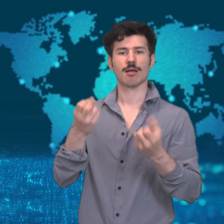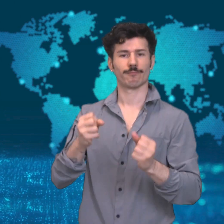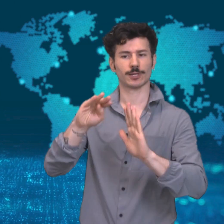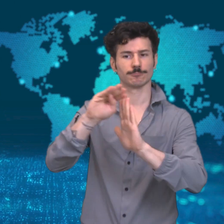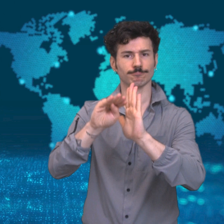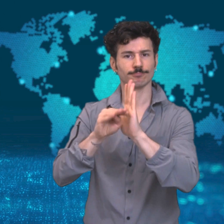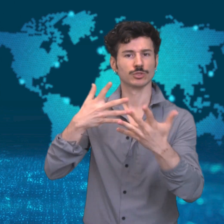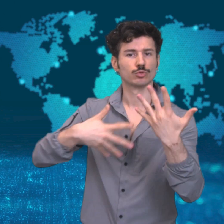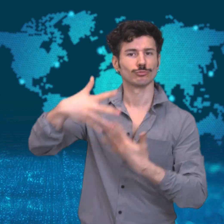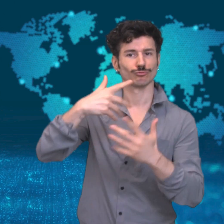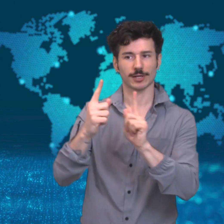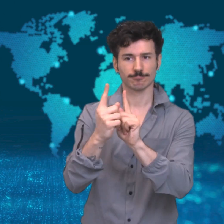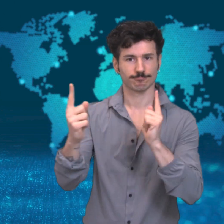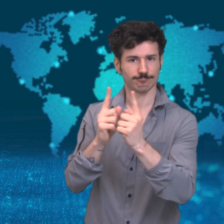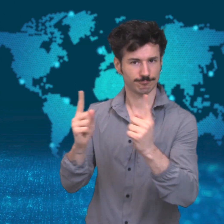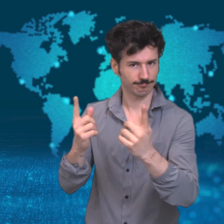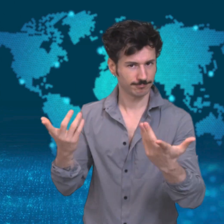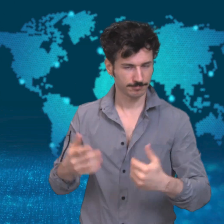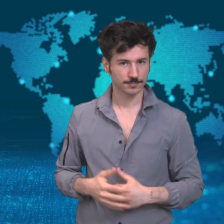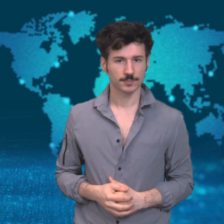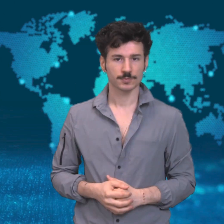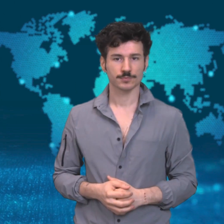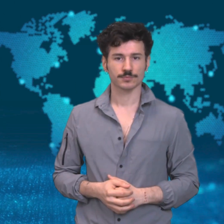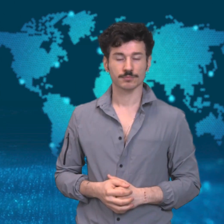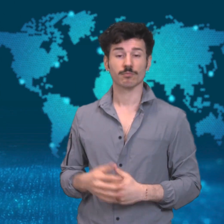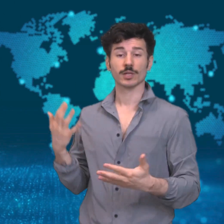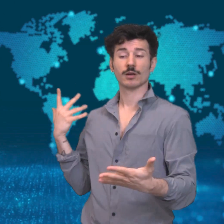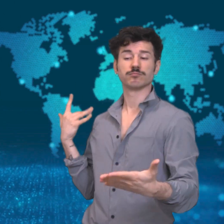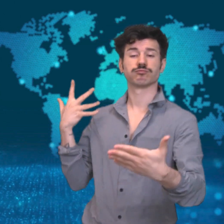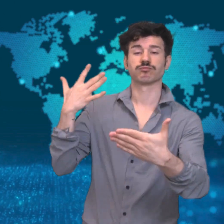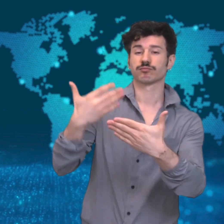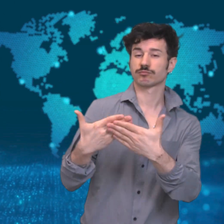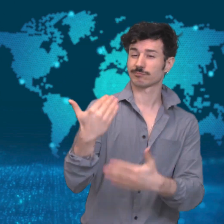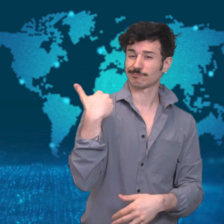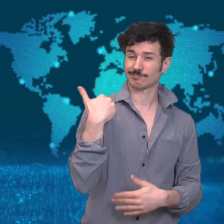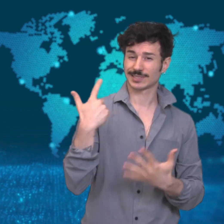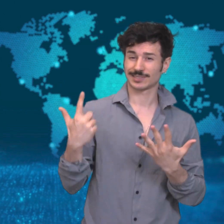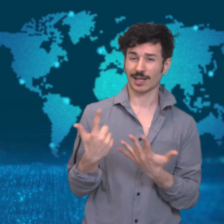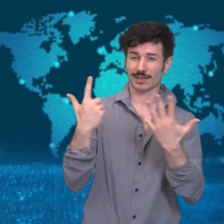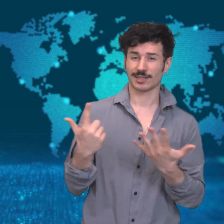with restricted hours and social-distancing rules in